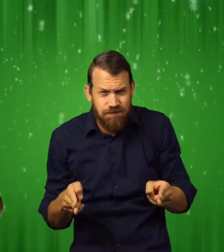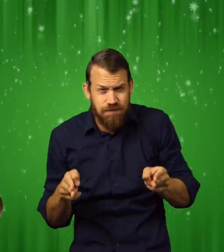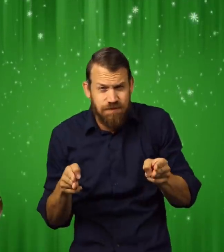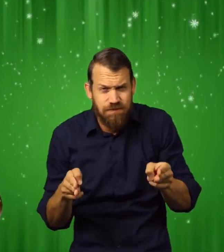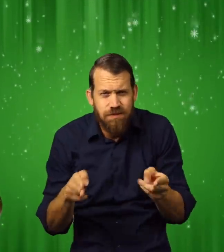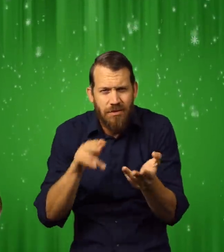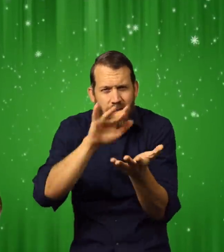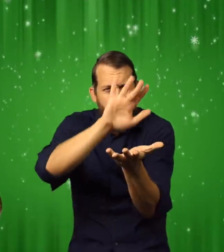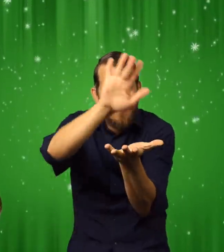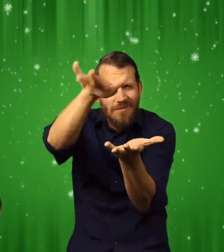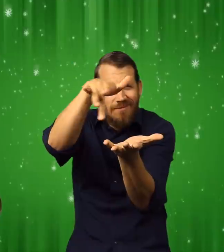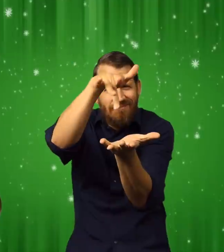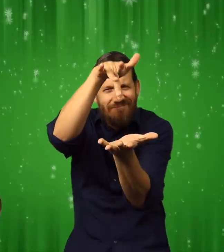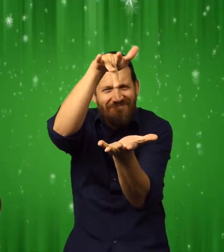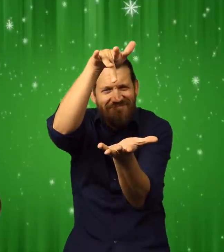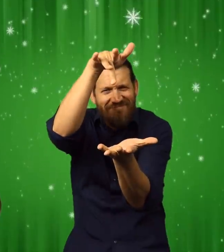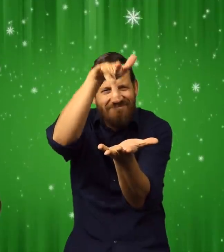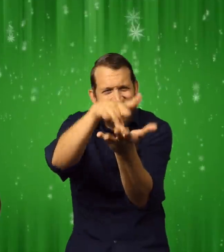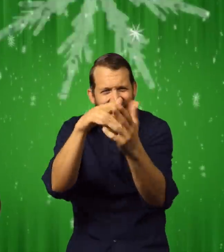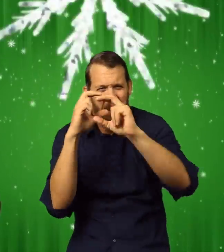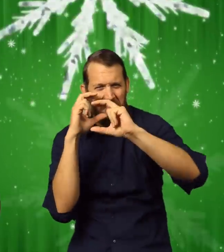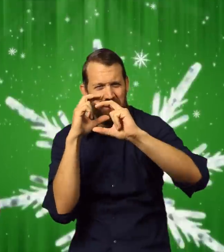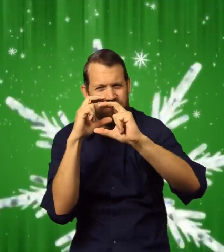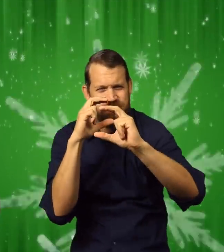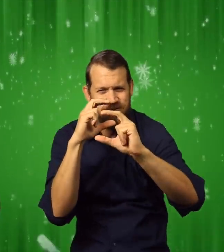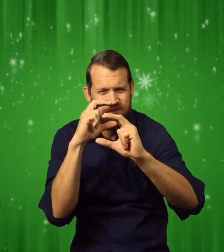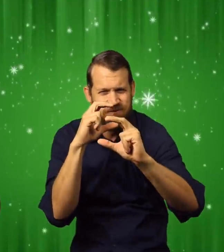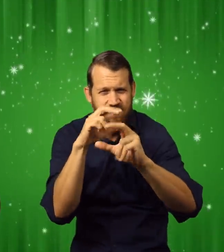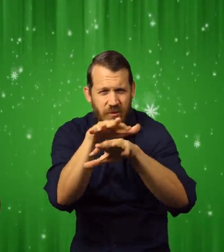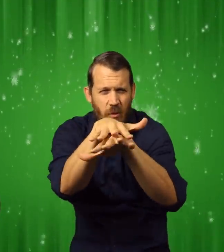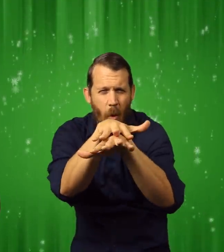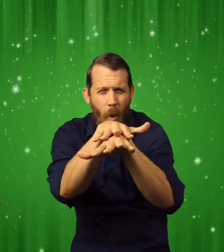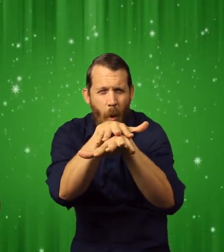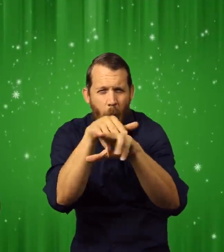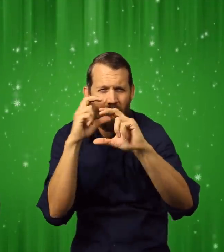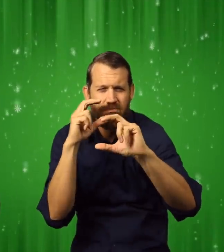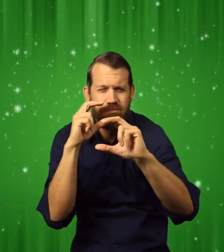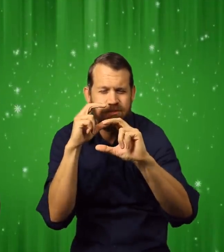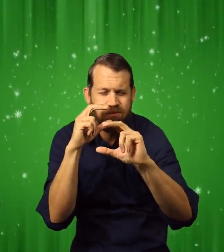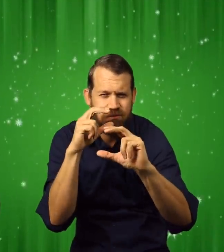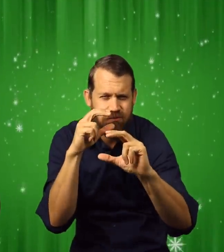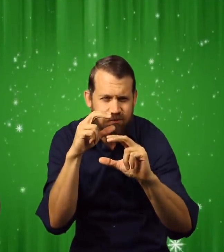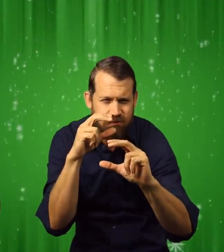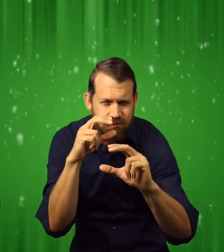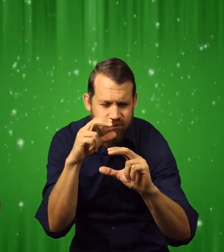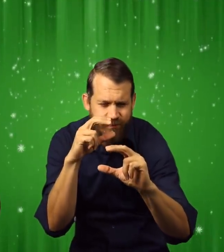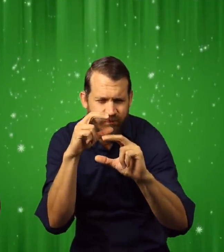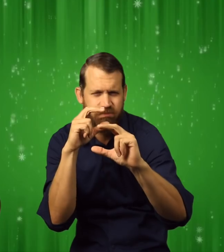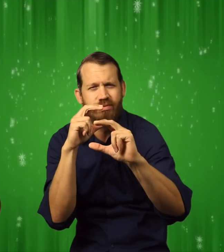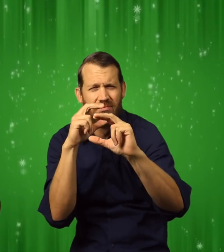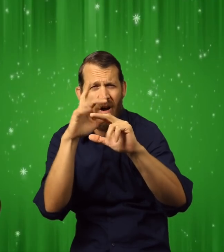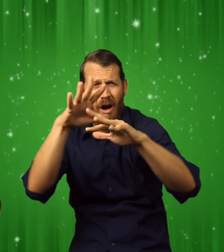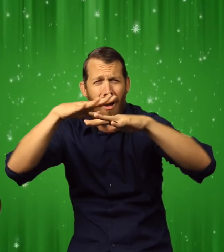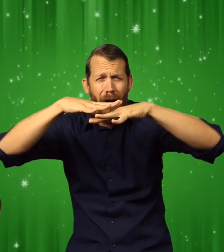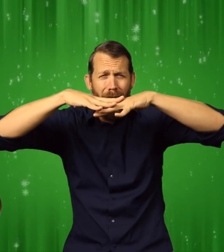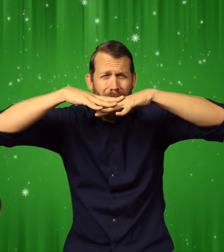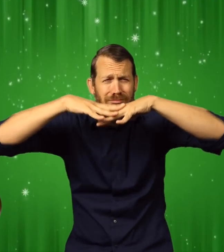We slowed to a crawl. So crowded were the streets with Santa's helpers,